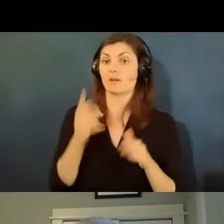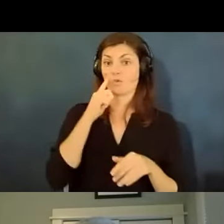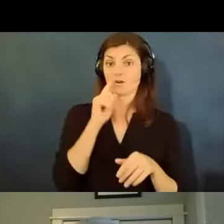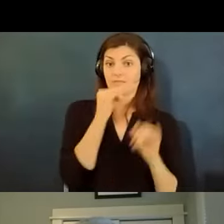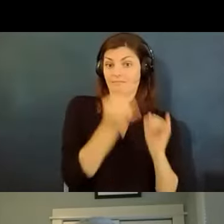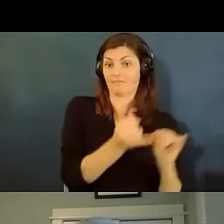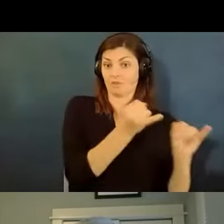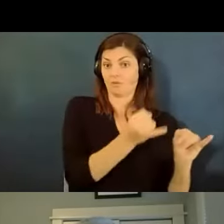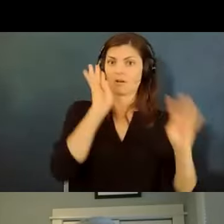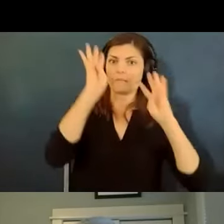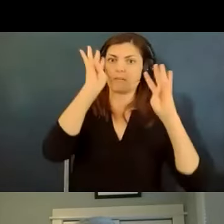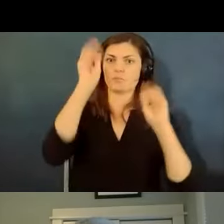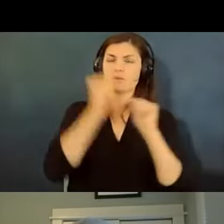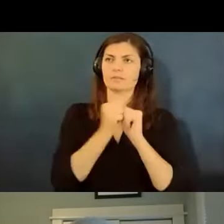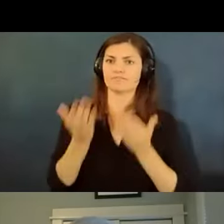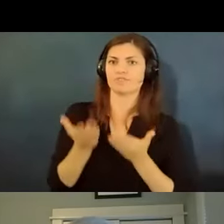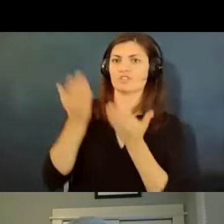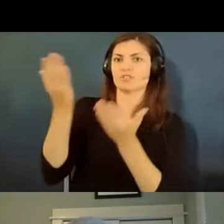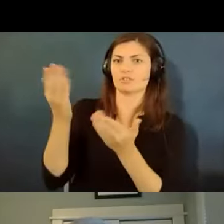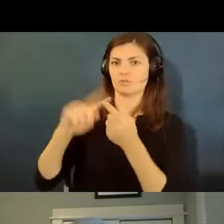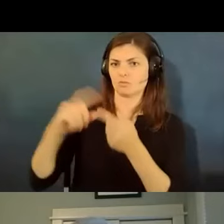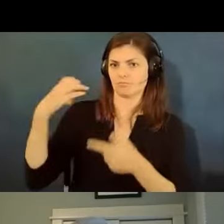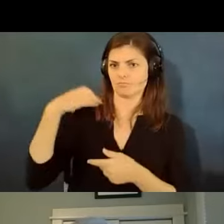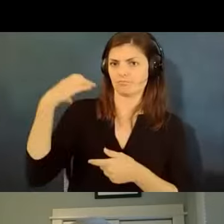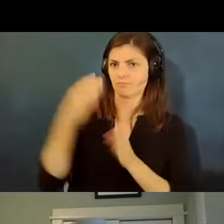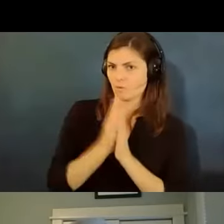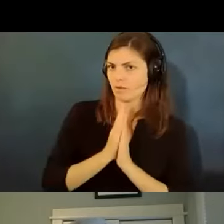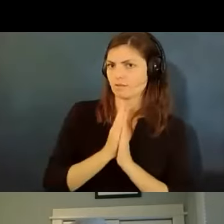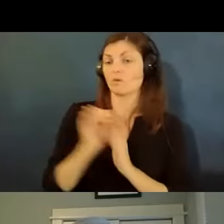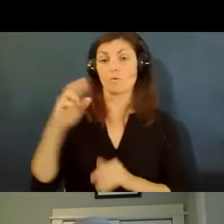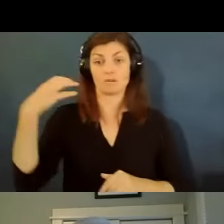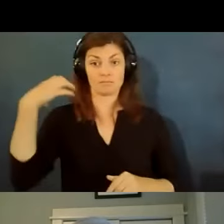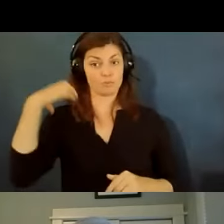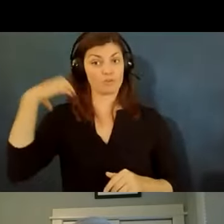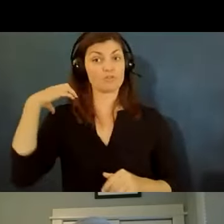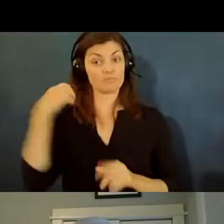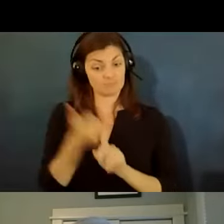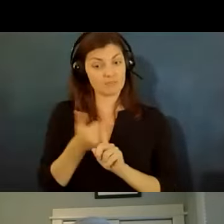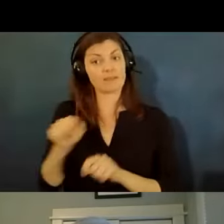suggestions and it could also be a information to the employer so sometimes our clients will